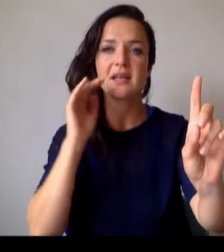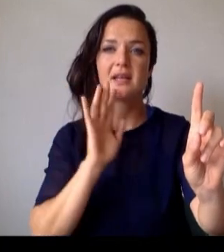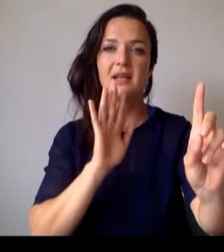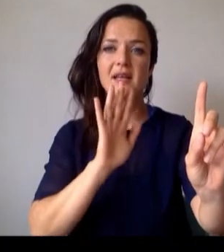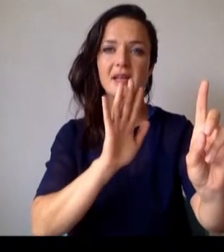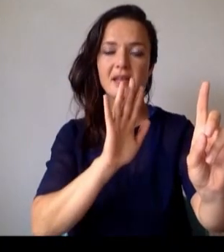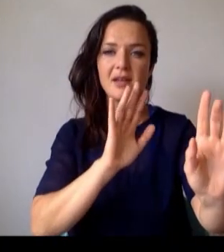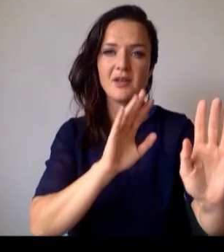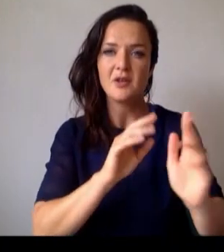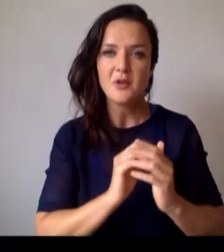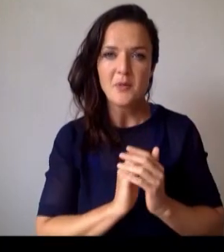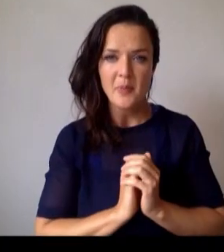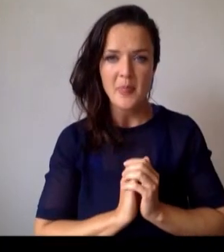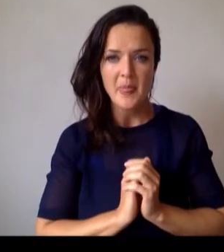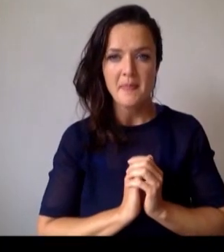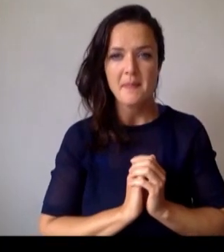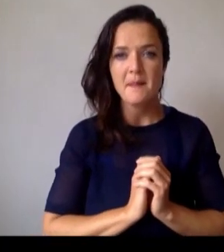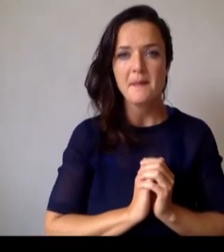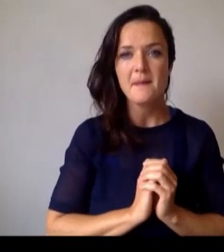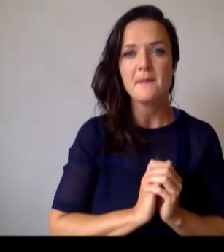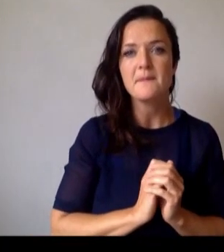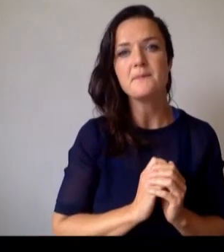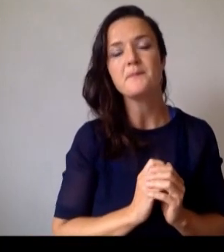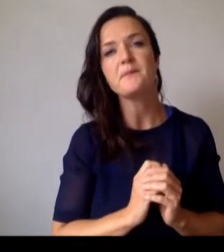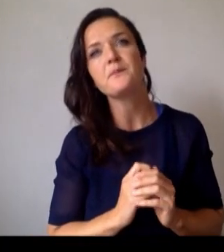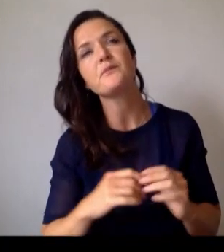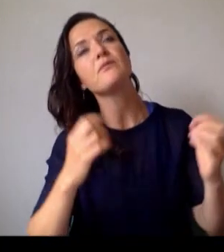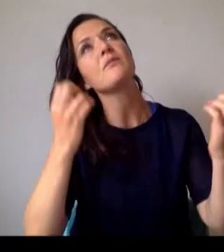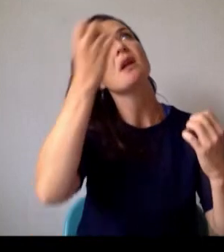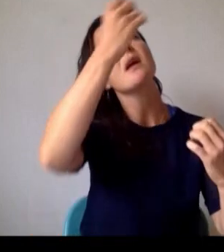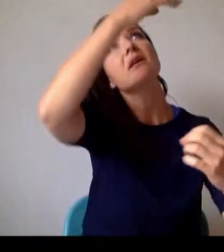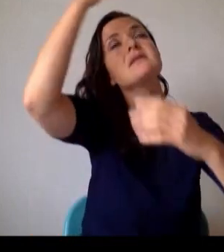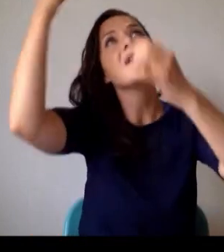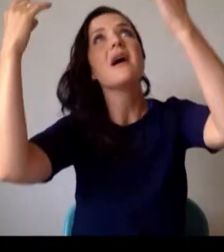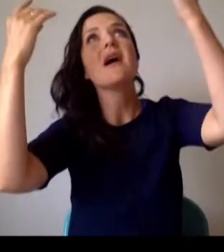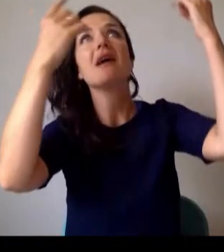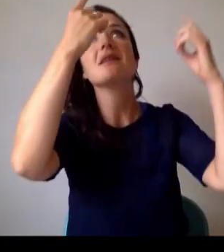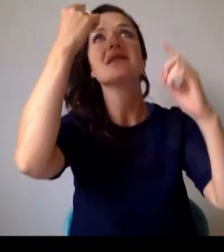Here beneath the stars I'm landing